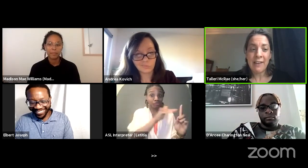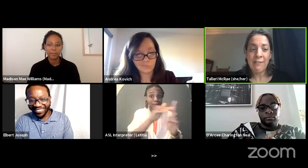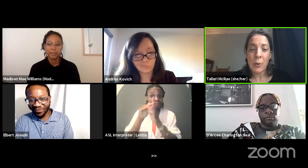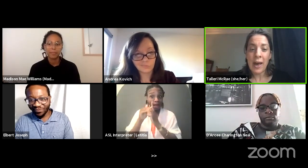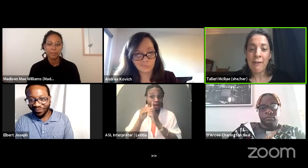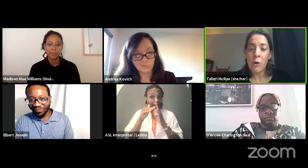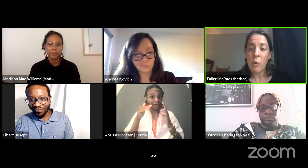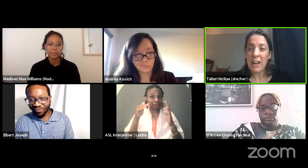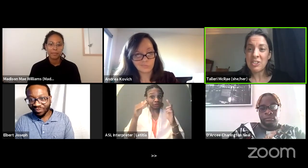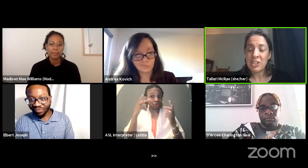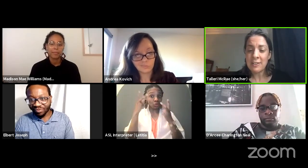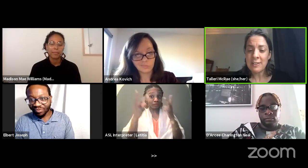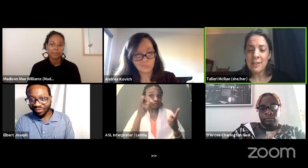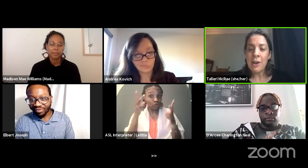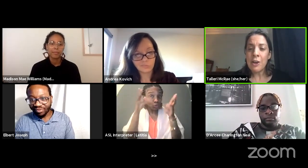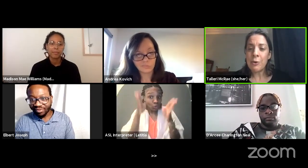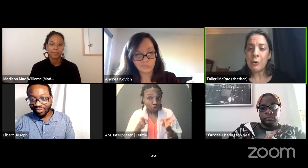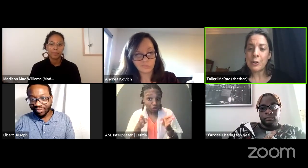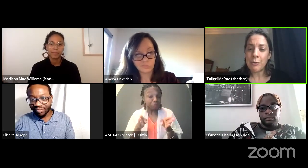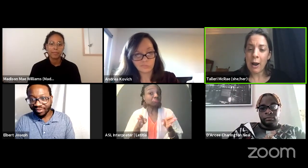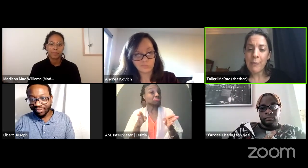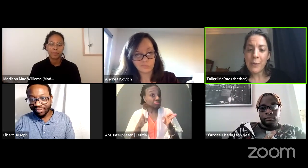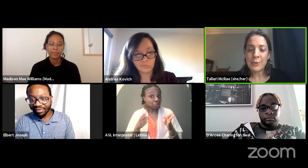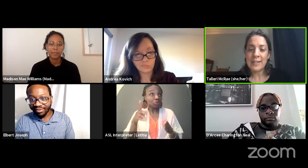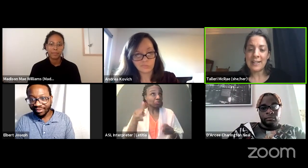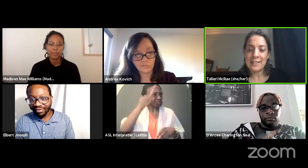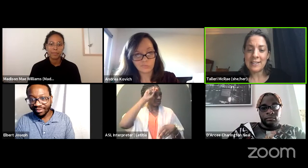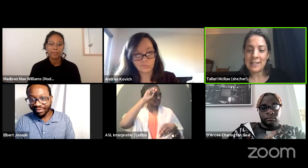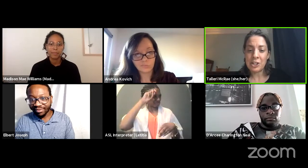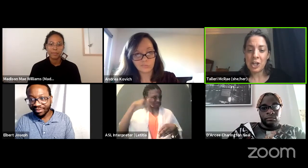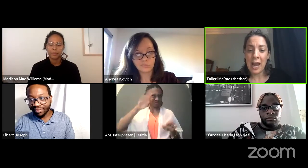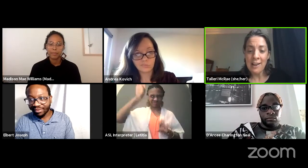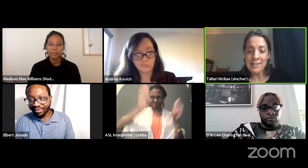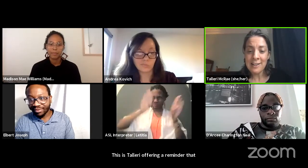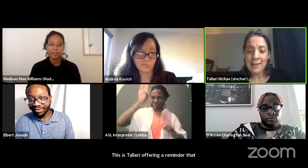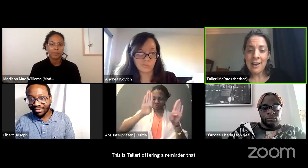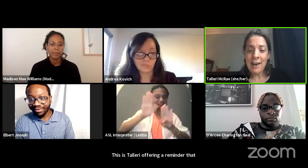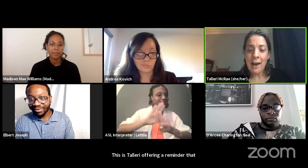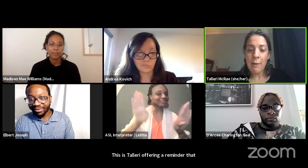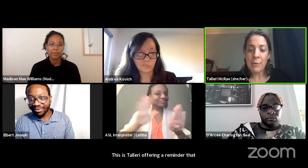if you have questions, you can drop those into the chat.